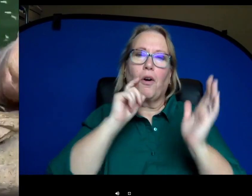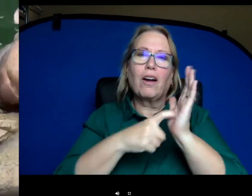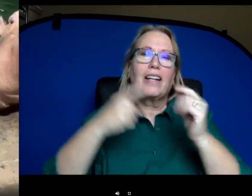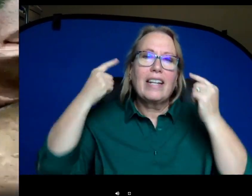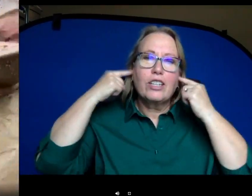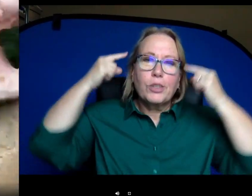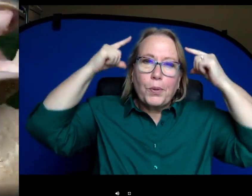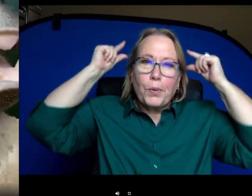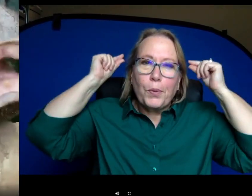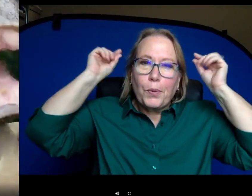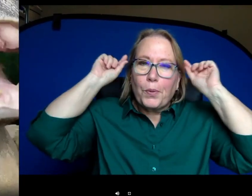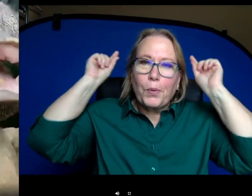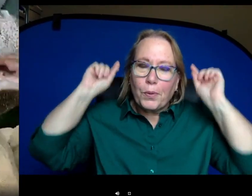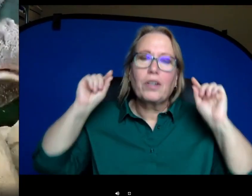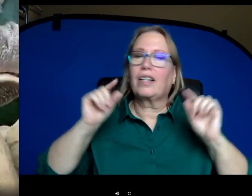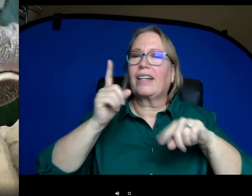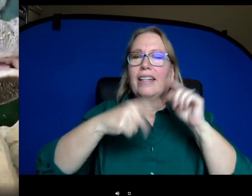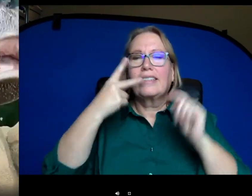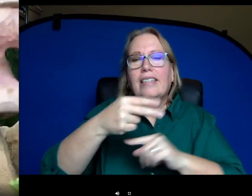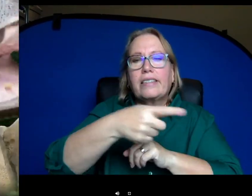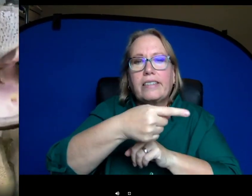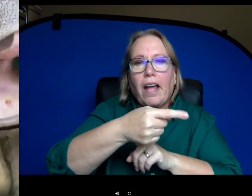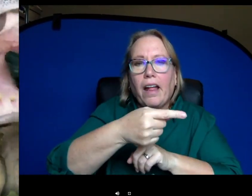Unfortunately, you can't see their tails right now but they do have a thicker